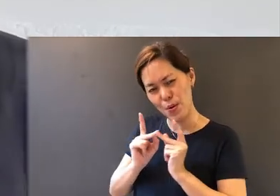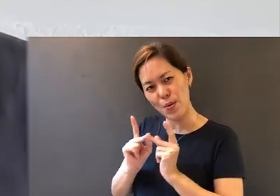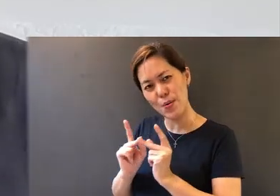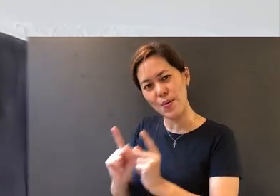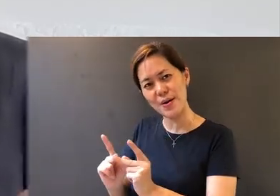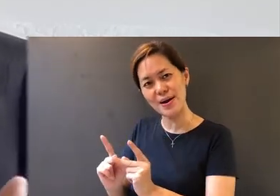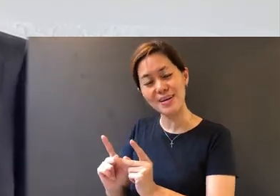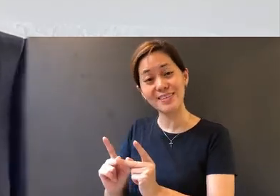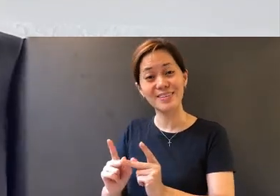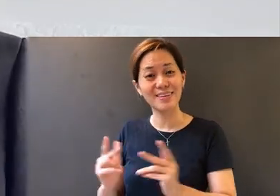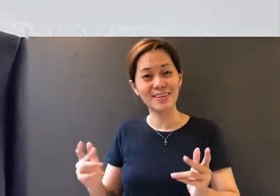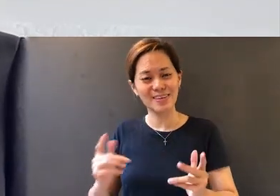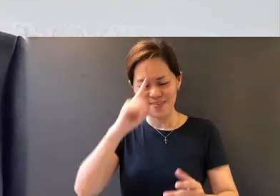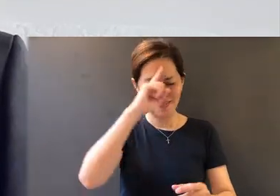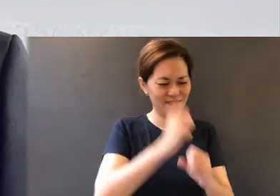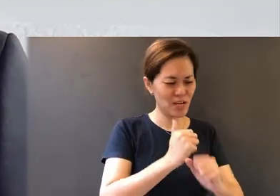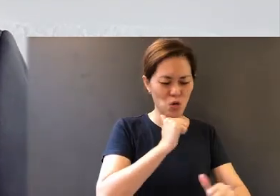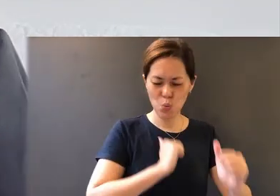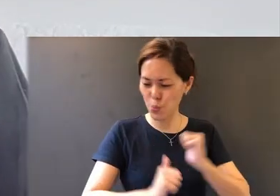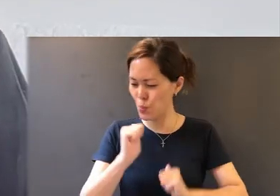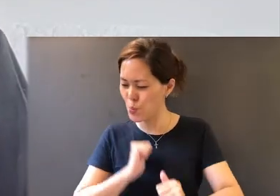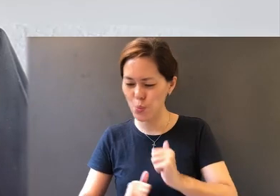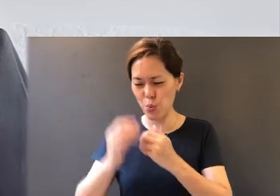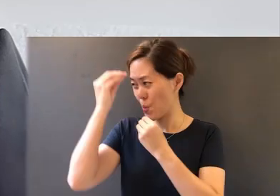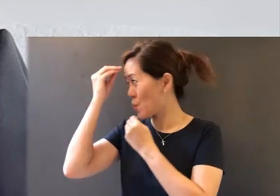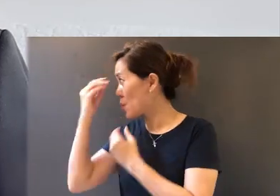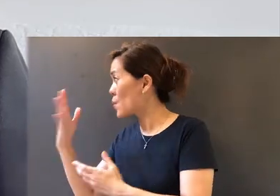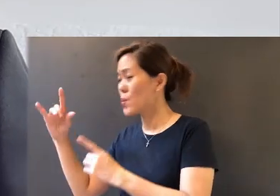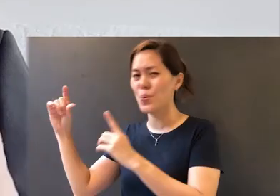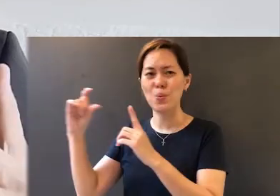in acts of faith and obedience to the Word.